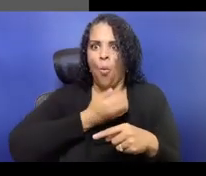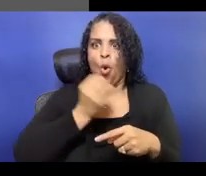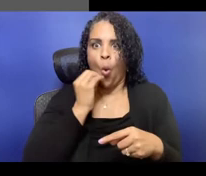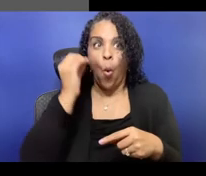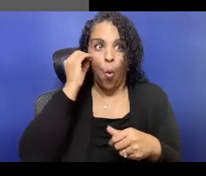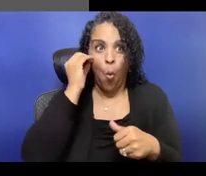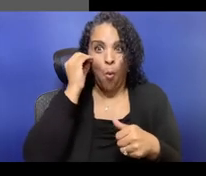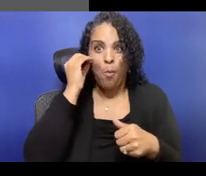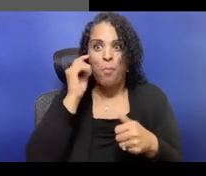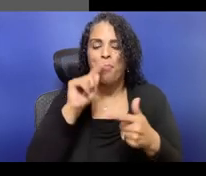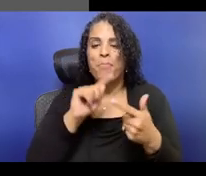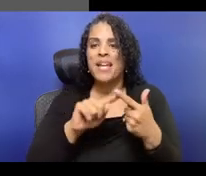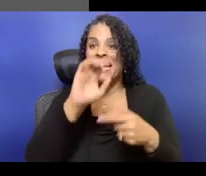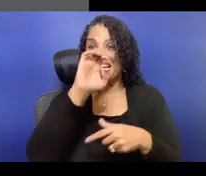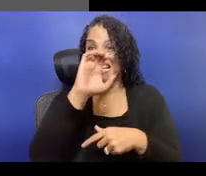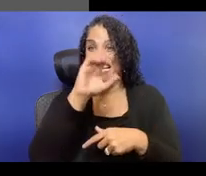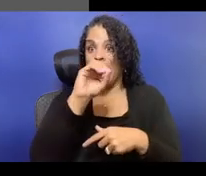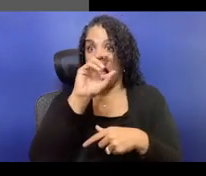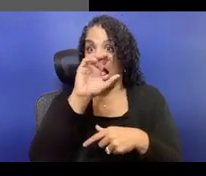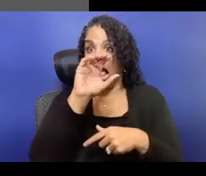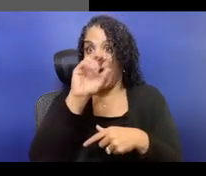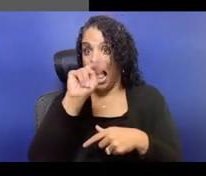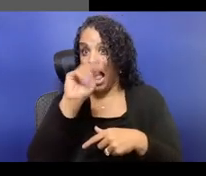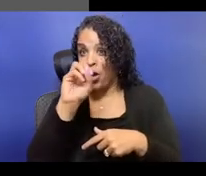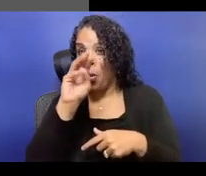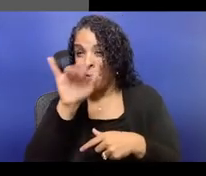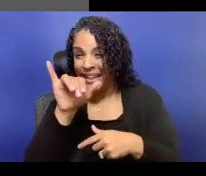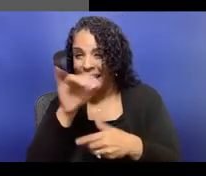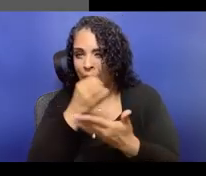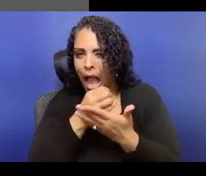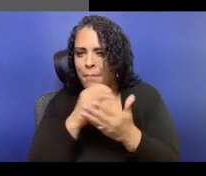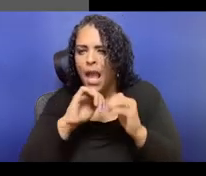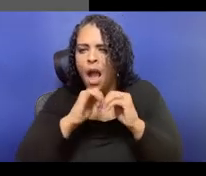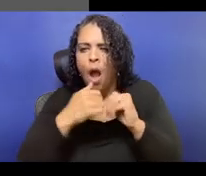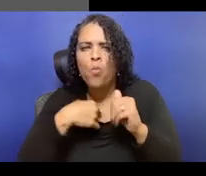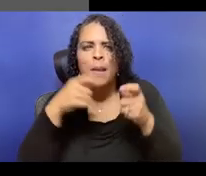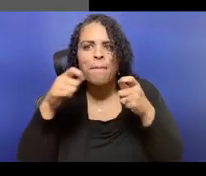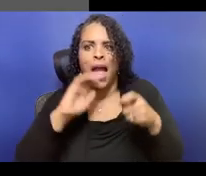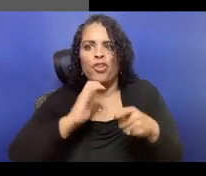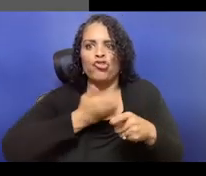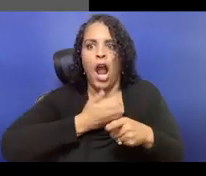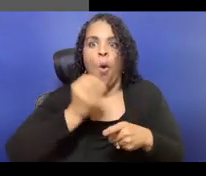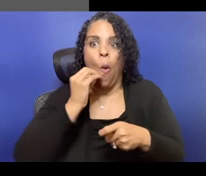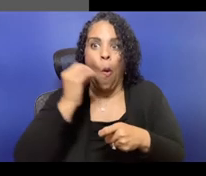I mean, and the real field leaders right now, like I'm thinking Mellon, Ford, New England Foundation for the Arts,